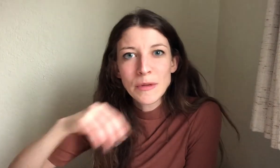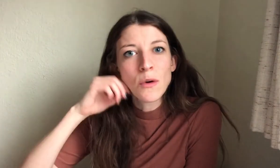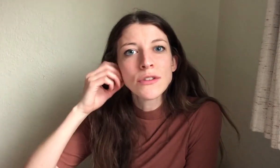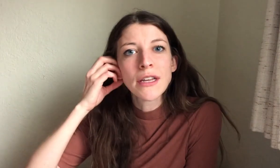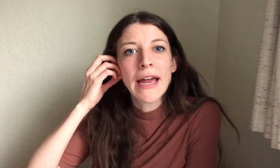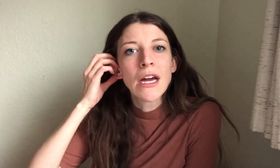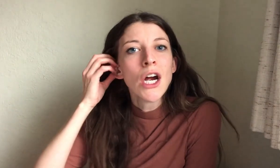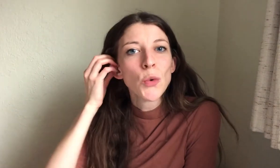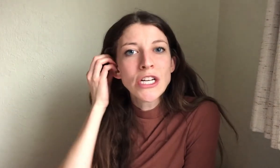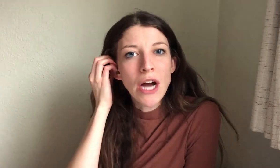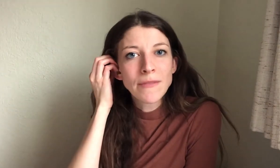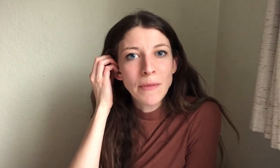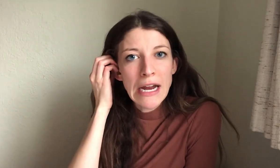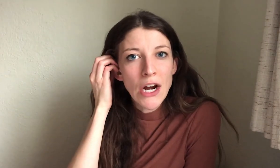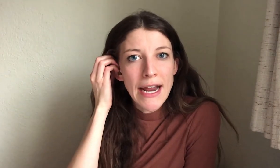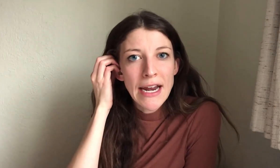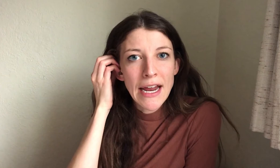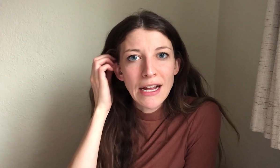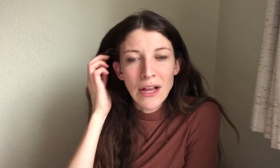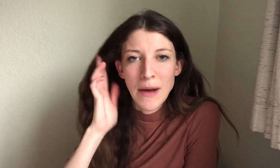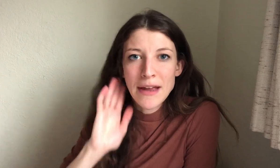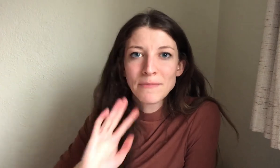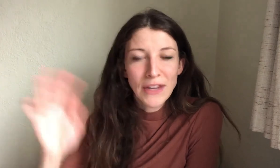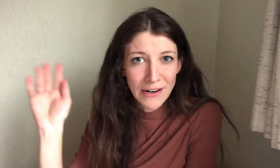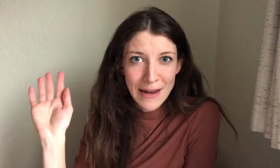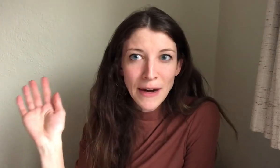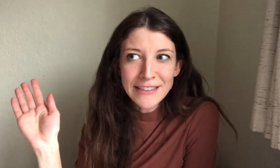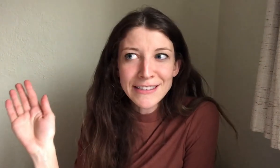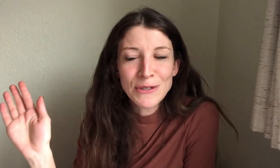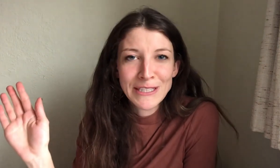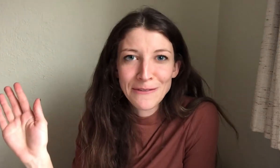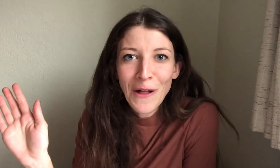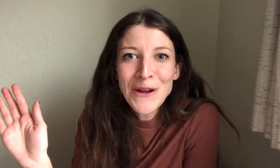people to like, reach up to my hearing aid and click my hearing aid buttons to adjust the volume,